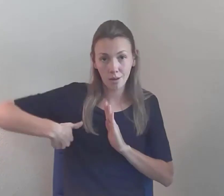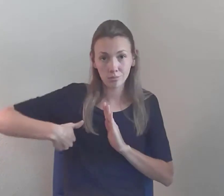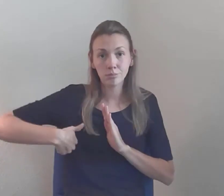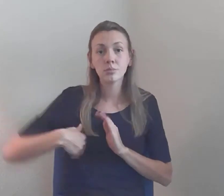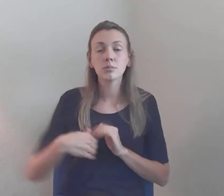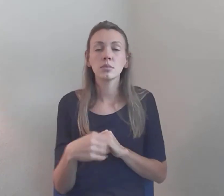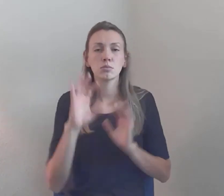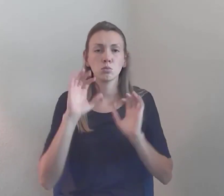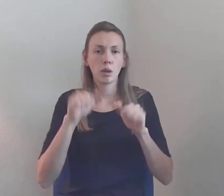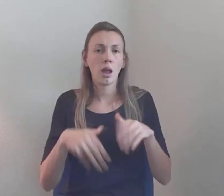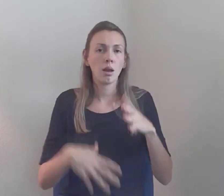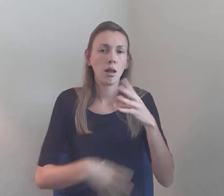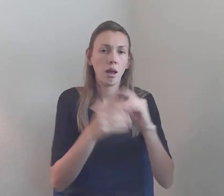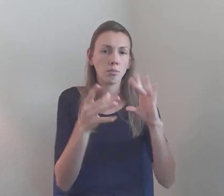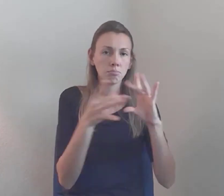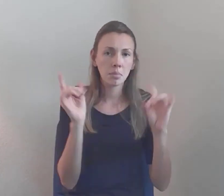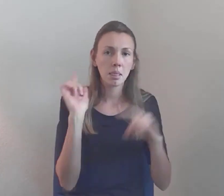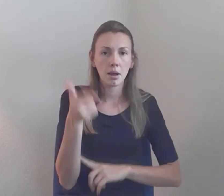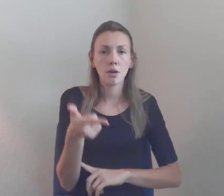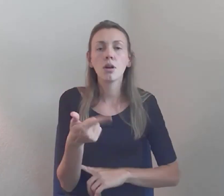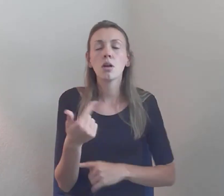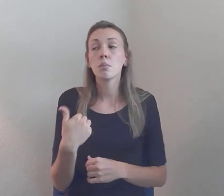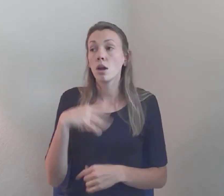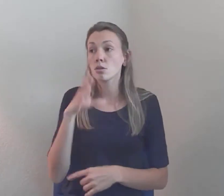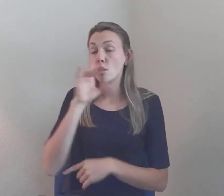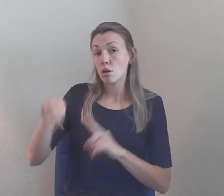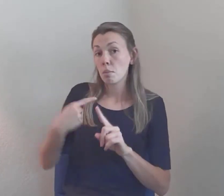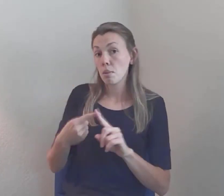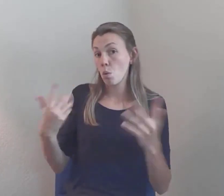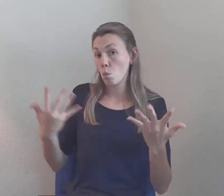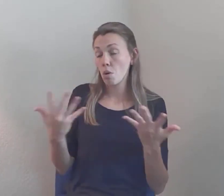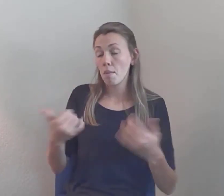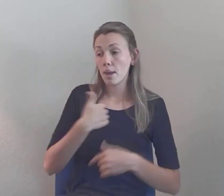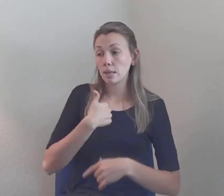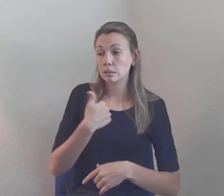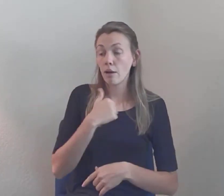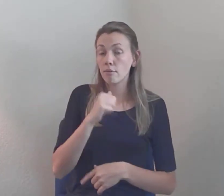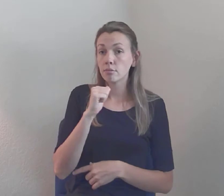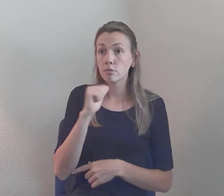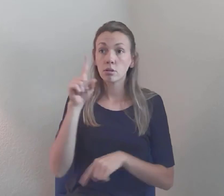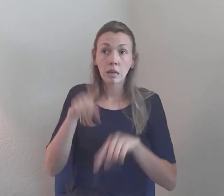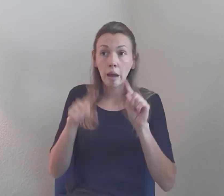Talk about me not being able to go to high school because it was inaccessible, and me not being able to go to law school for the